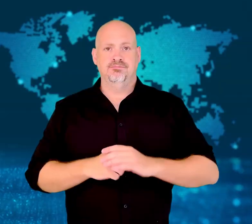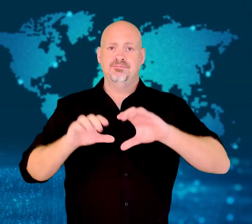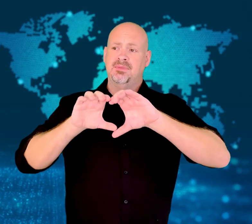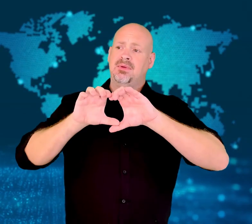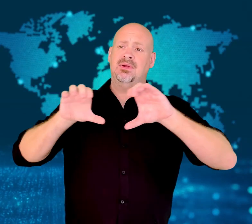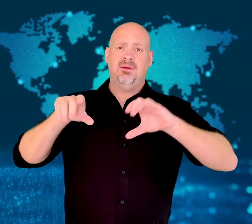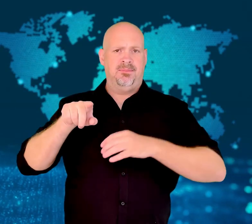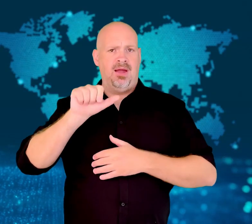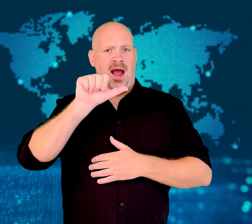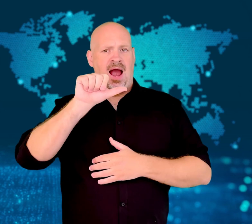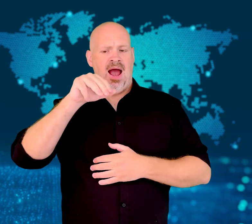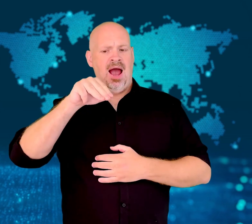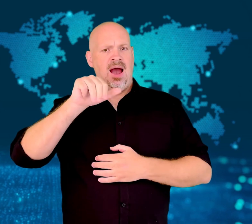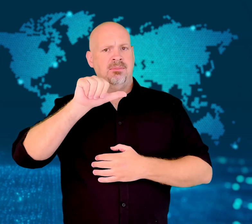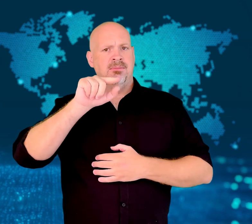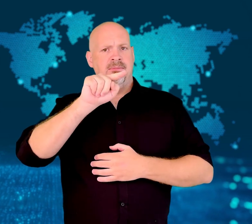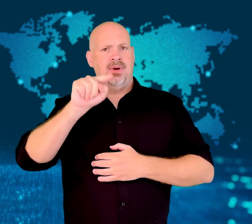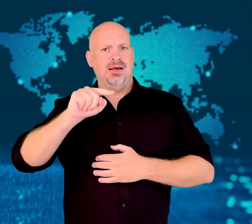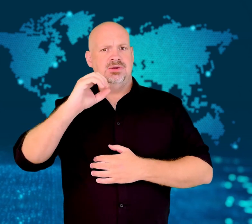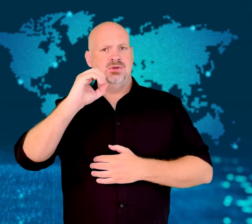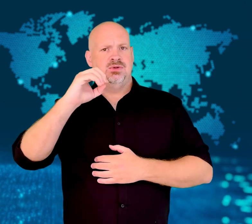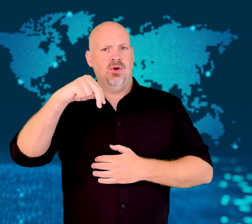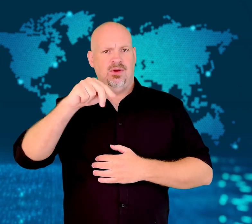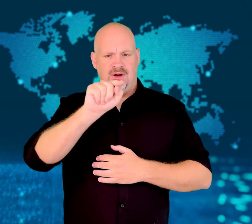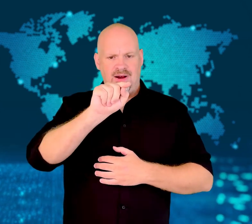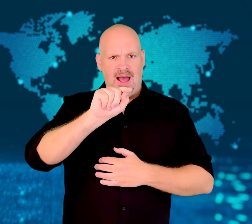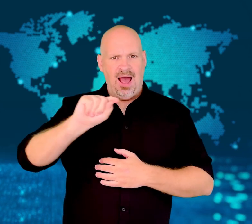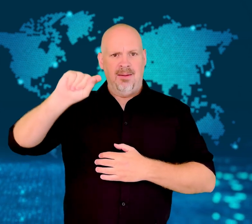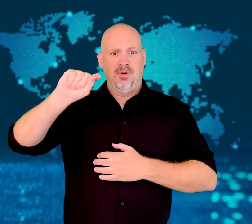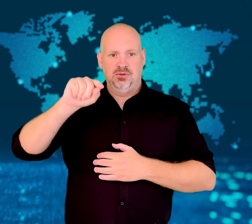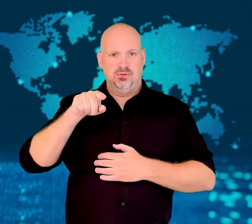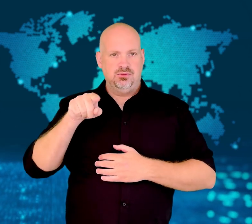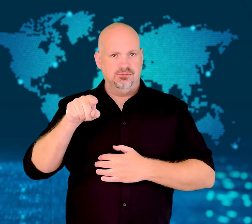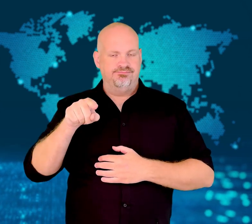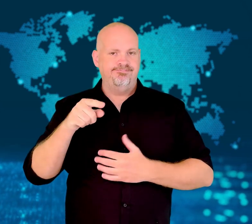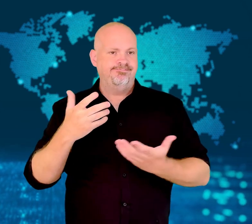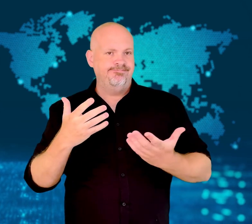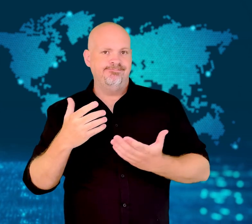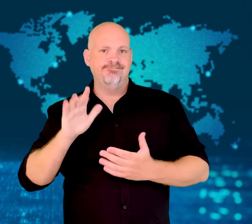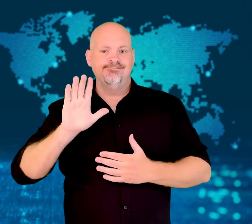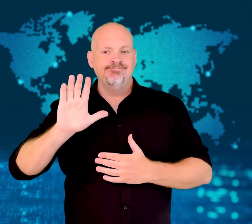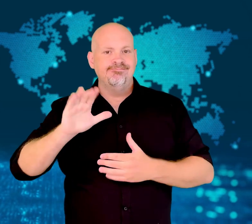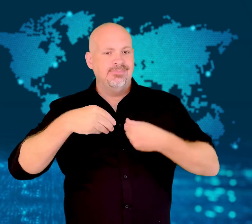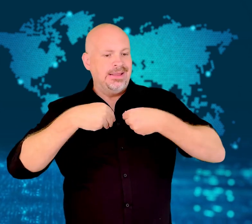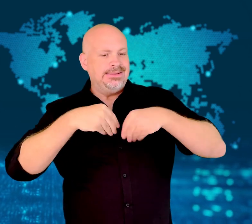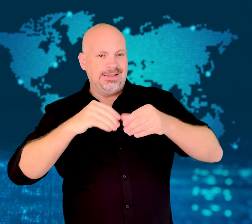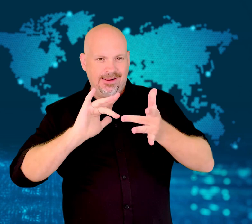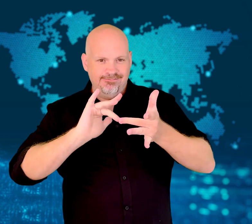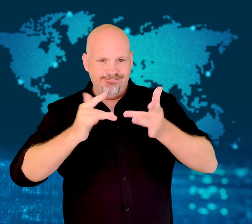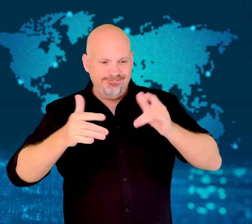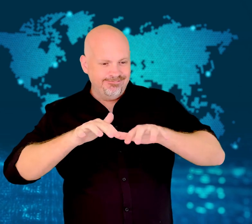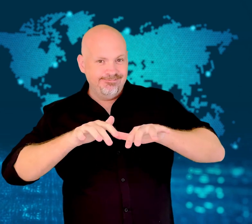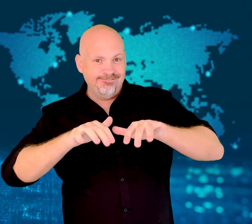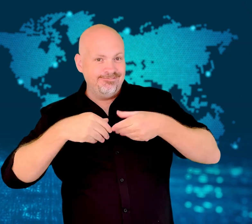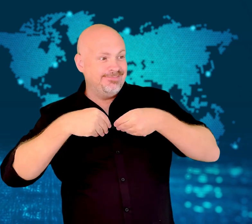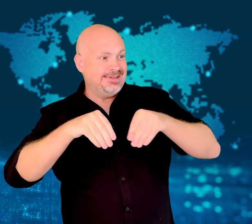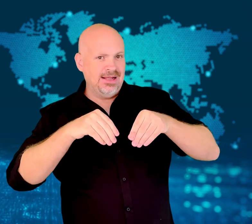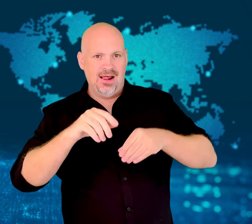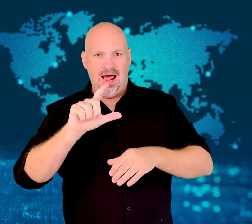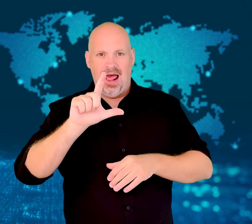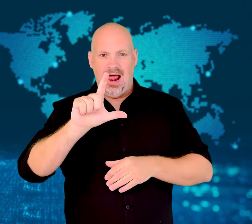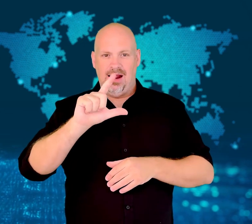[GAVIN]: Amazon has restricted the listing of LGBTQ+ products